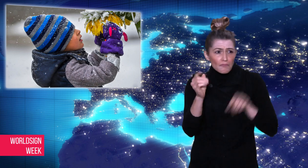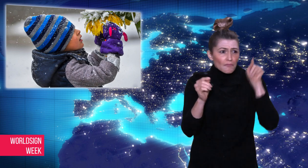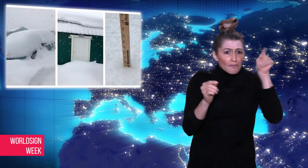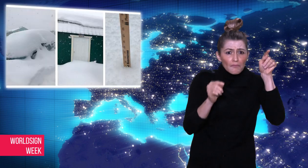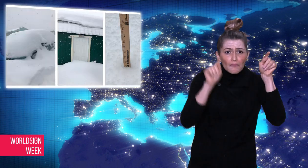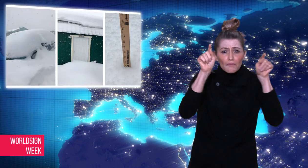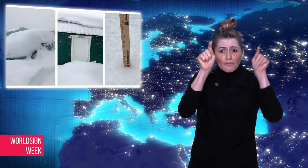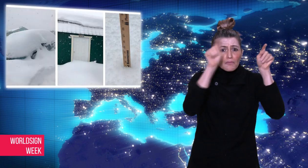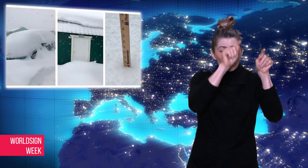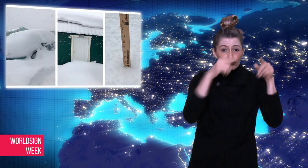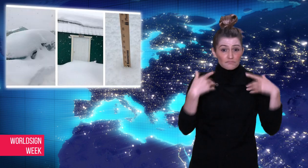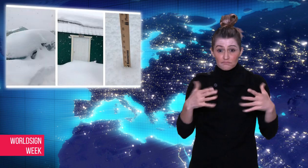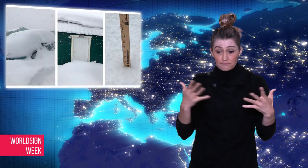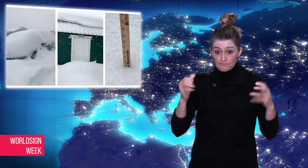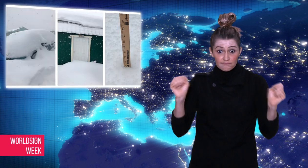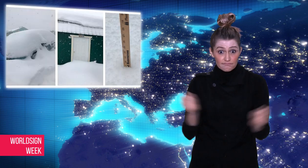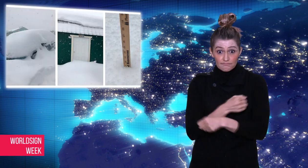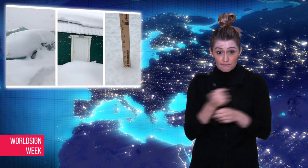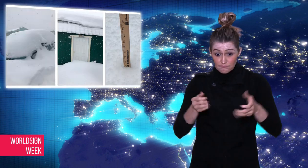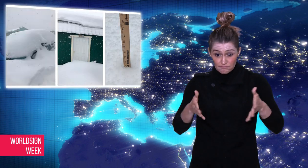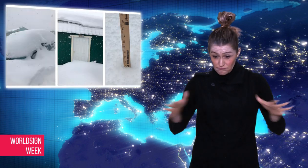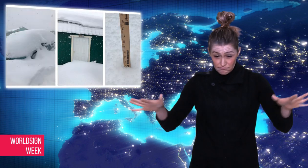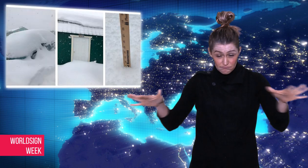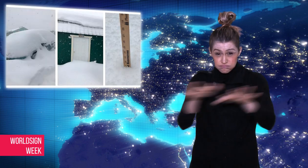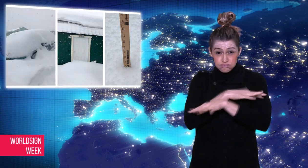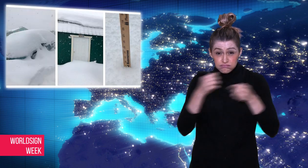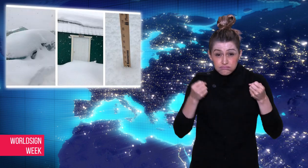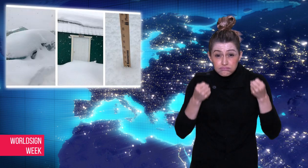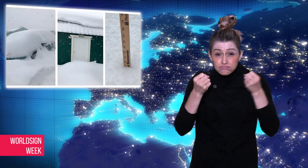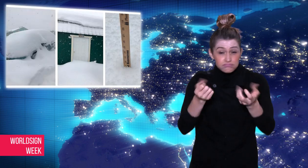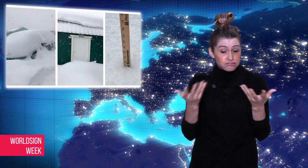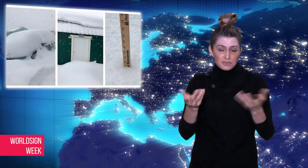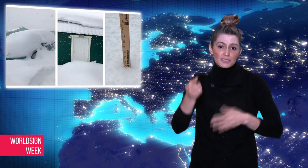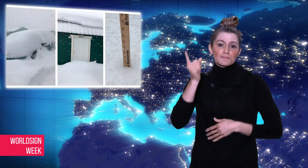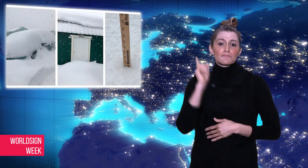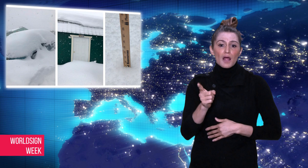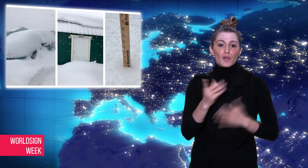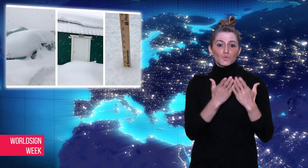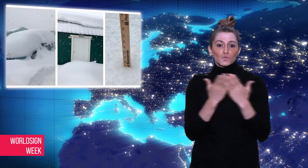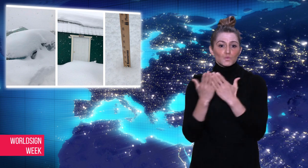because of road conditions.